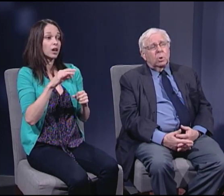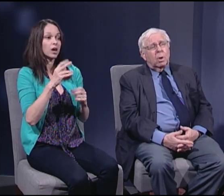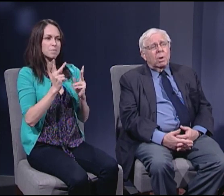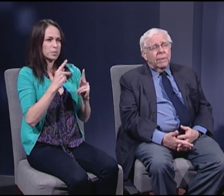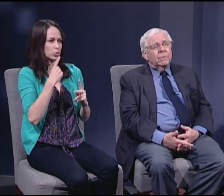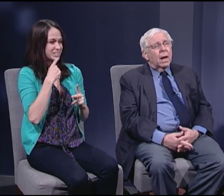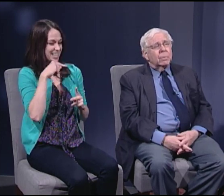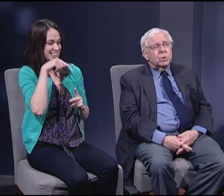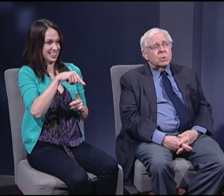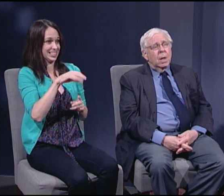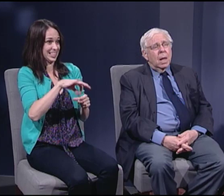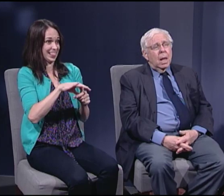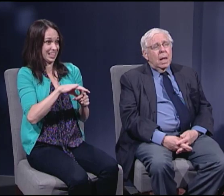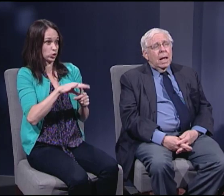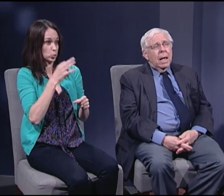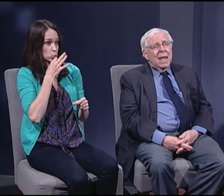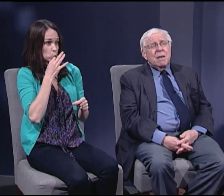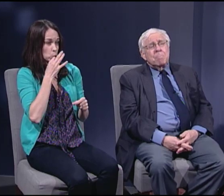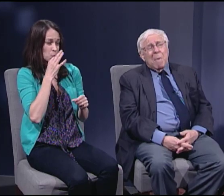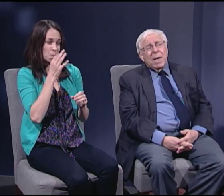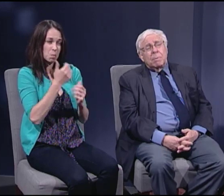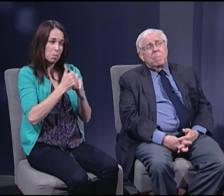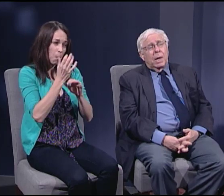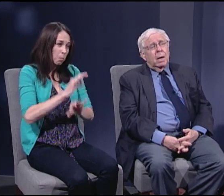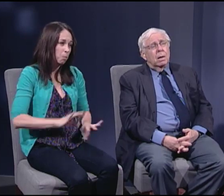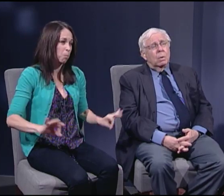in our lifetimes. It might be.